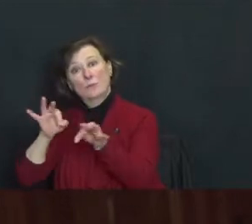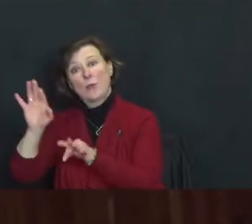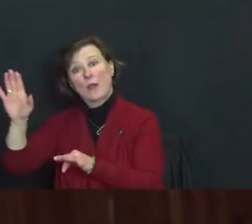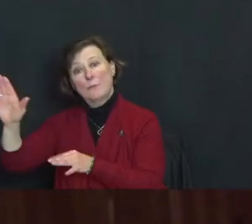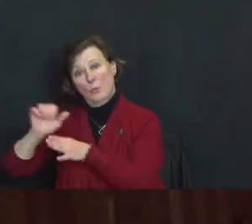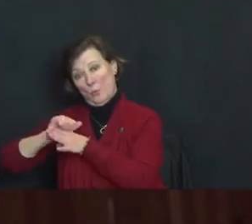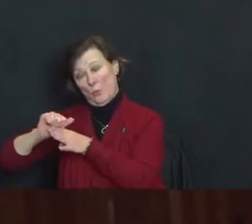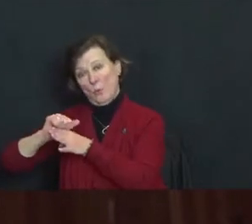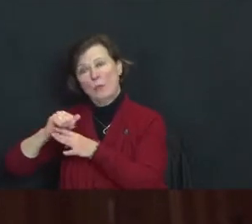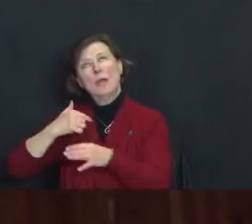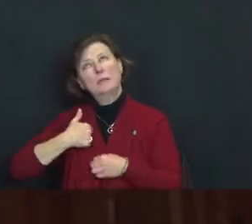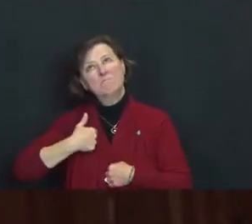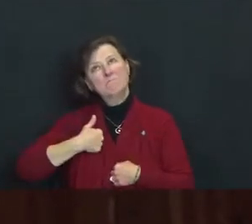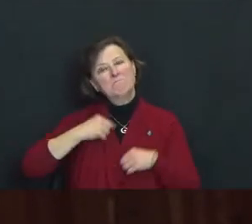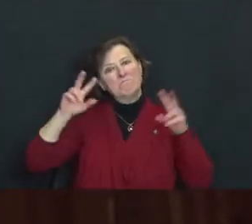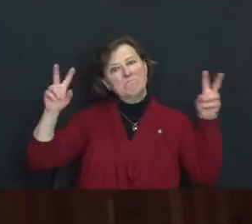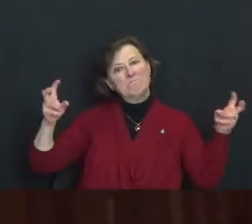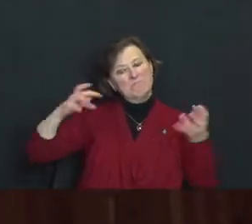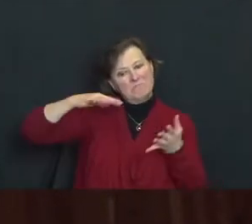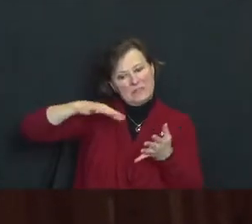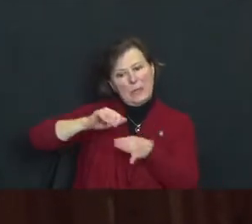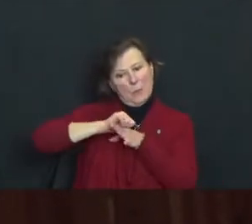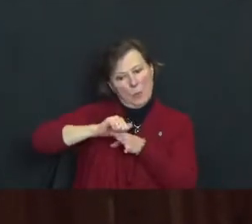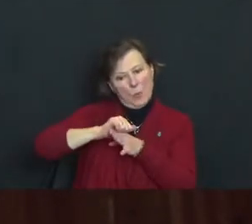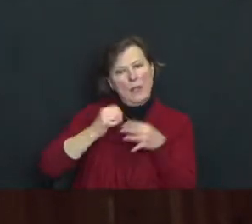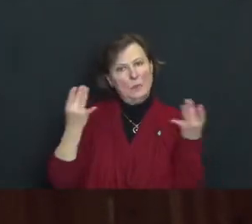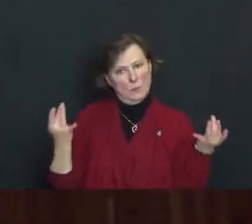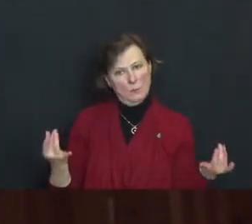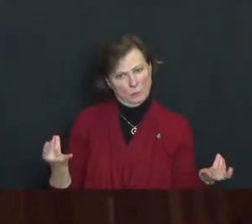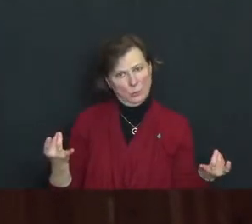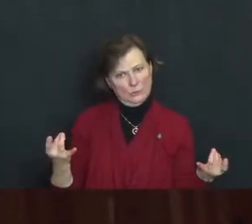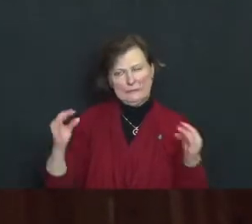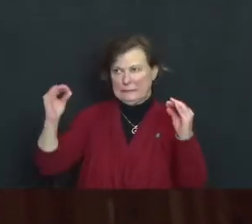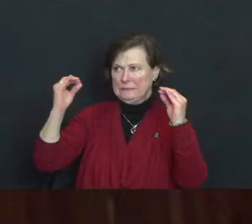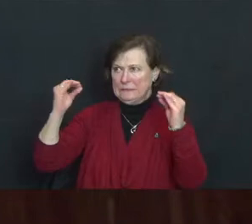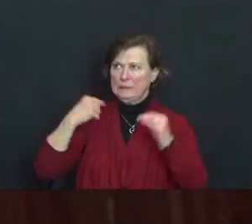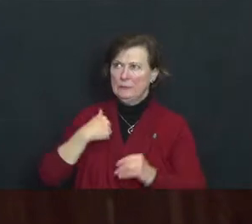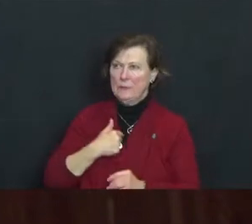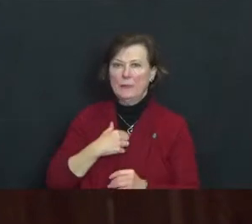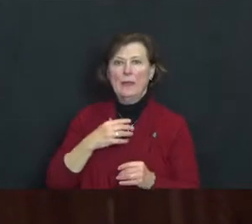been studying and practicing the Buddha's teaching and thus had spent years trying to